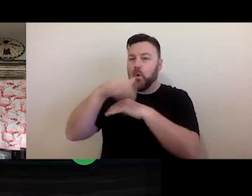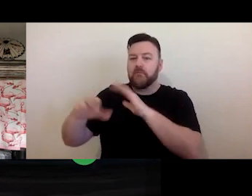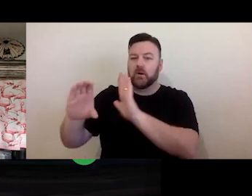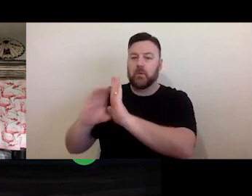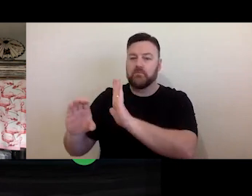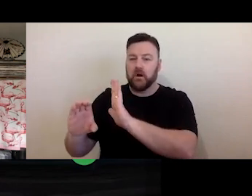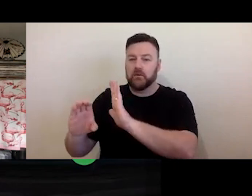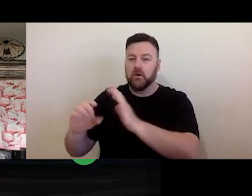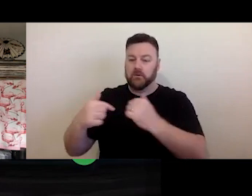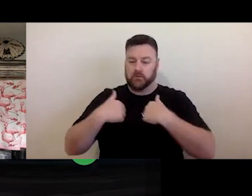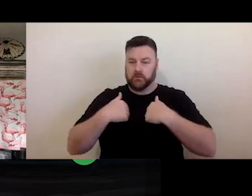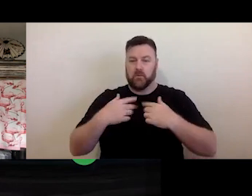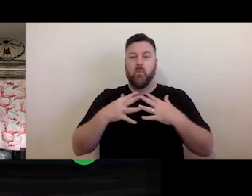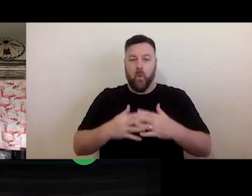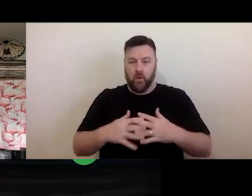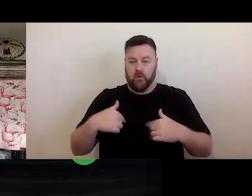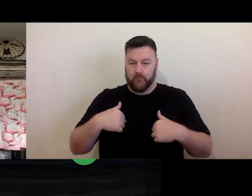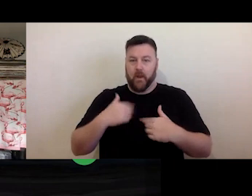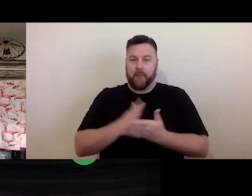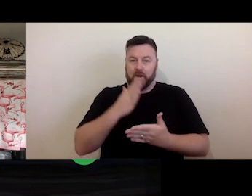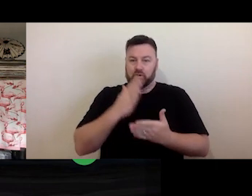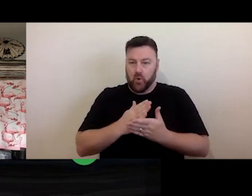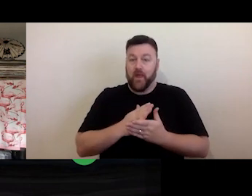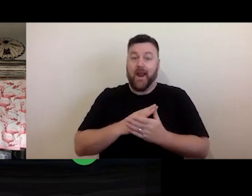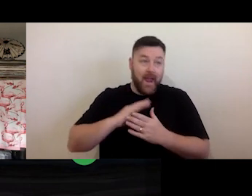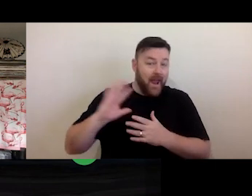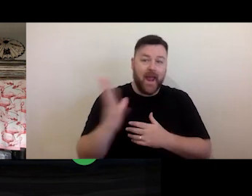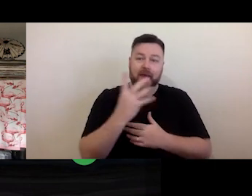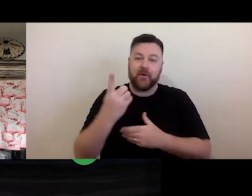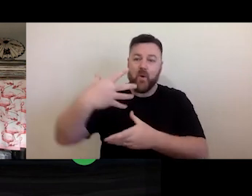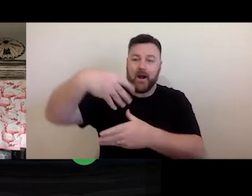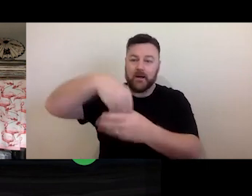to make sure all parties involved understand what they are getting into.